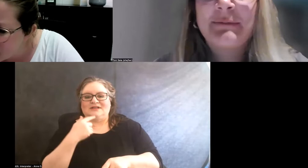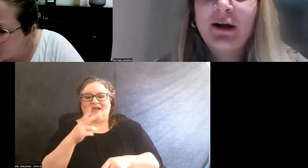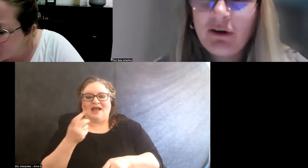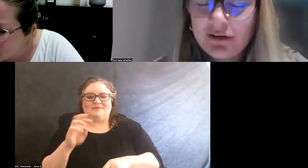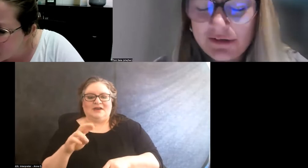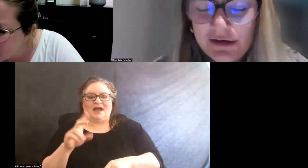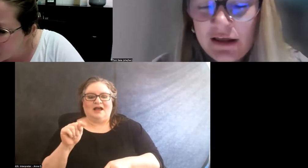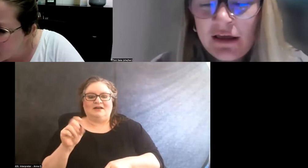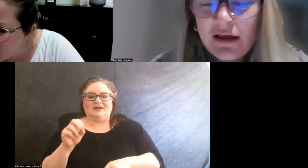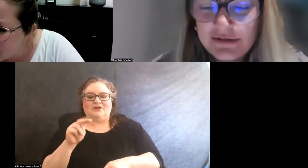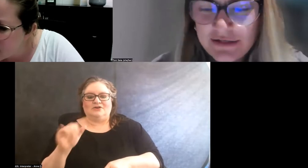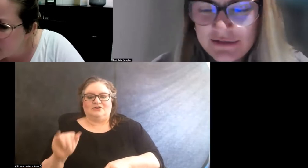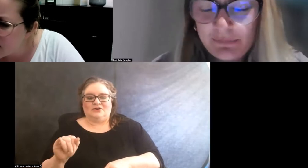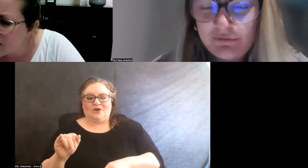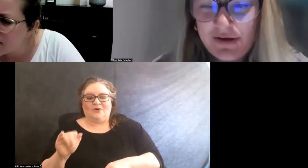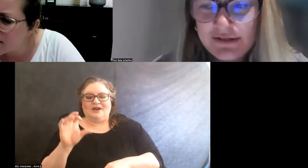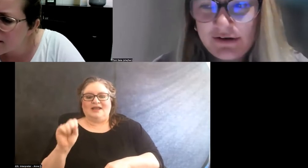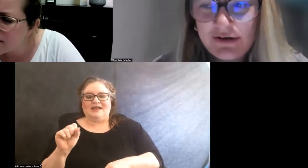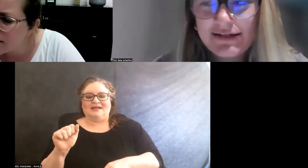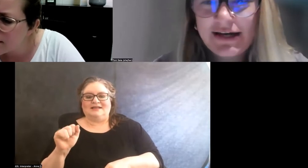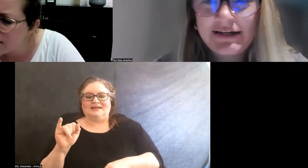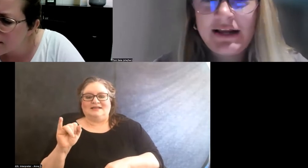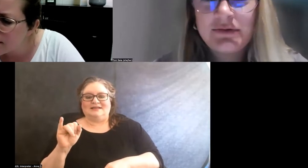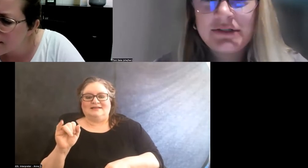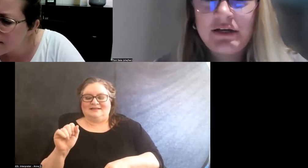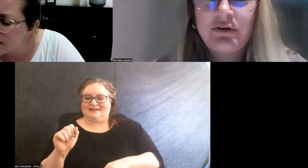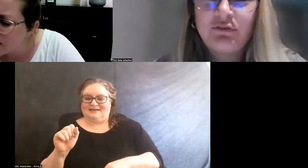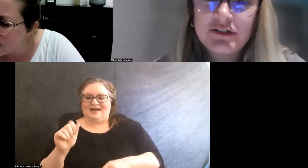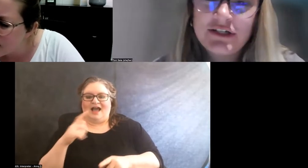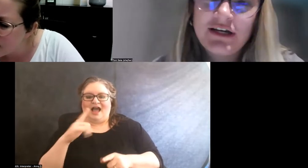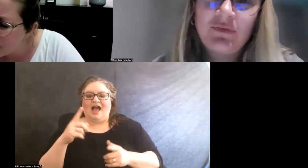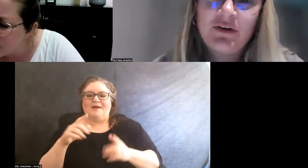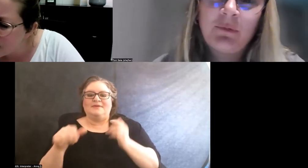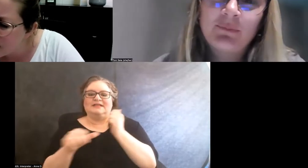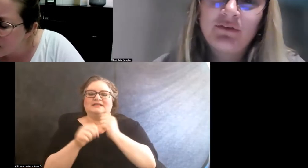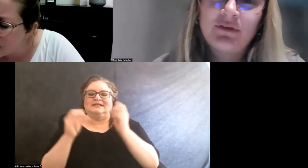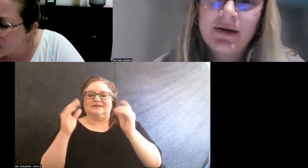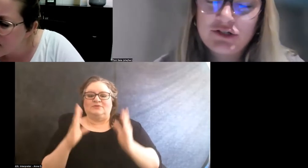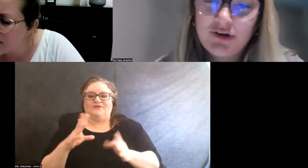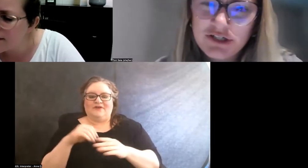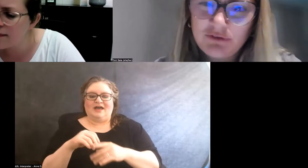I'm currently an assistant professor at San Diego State University in the Department of Administration,